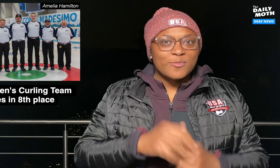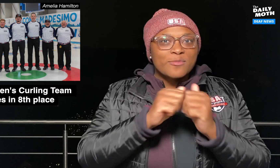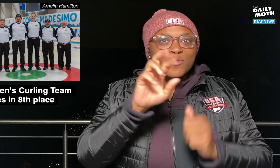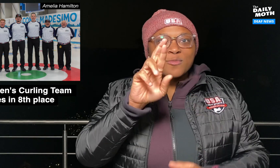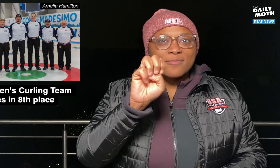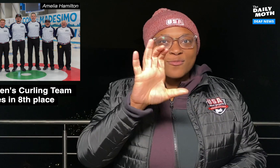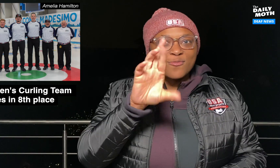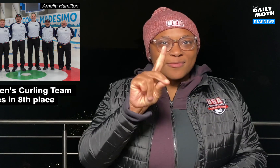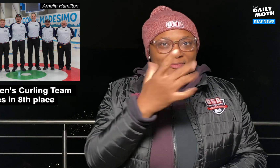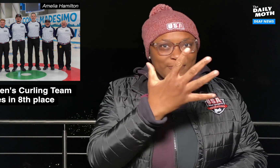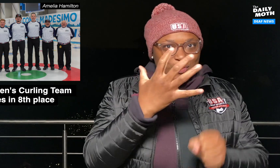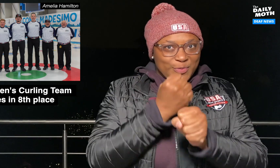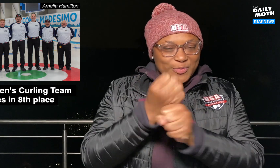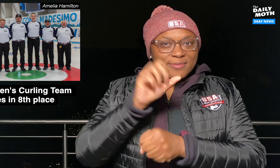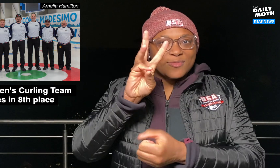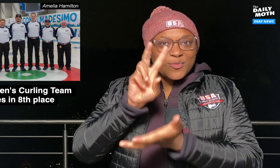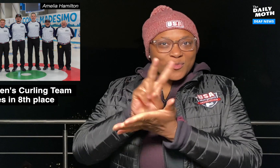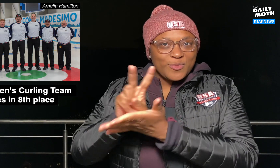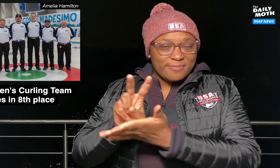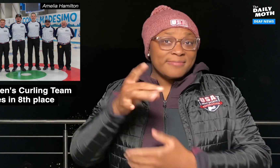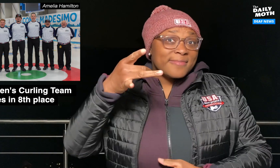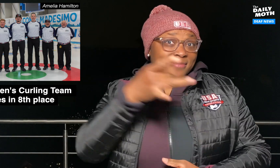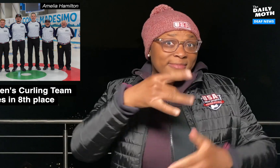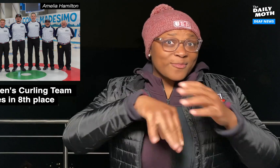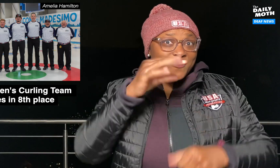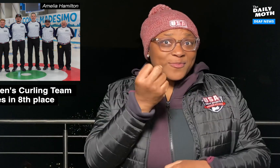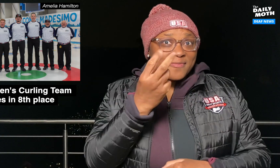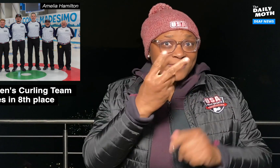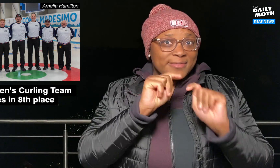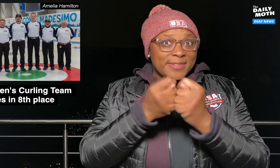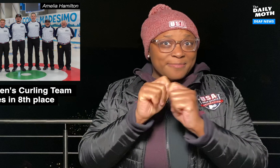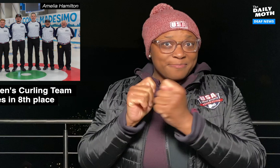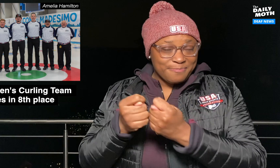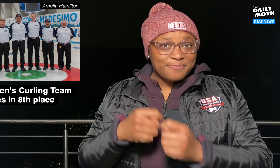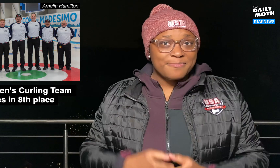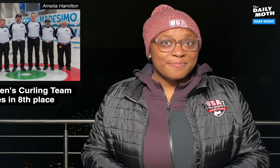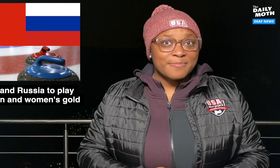With the record of 5 wins and 6 losses, they placed 8th out of 12 teams.